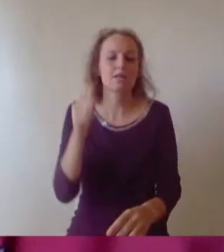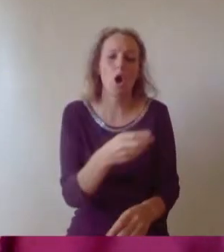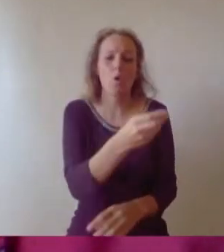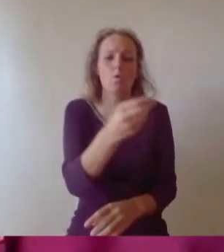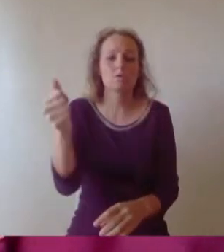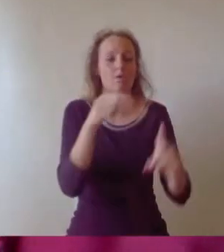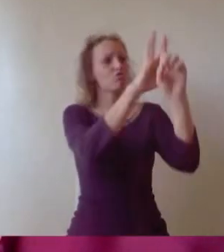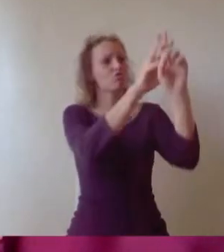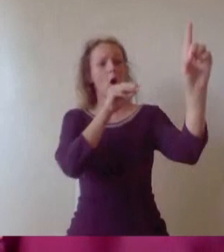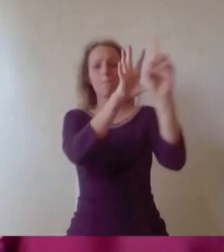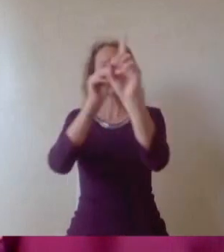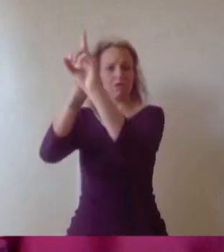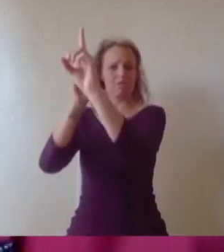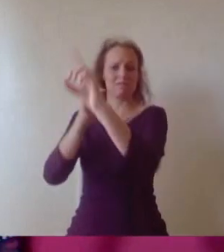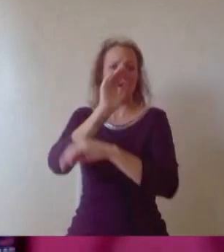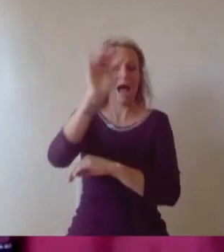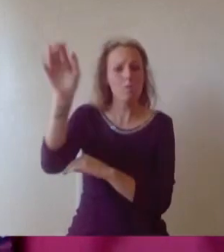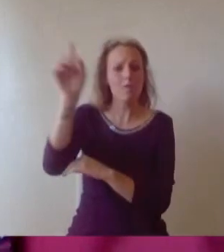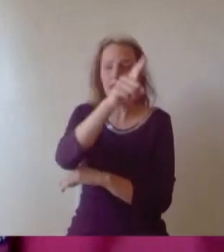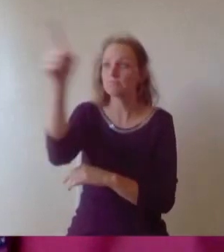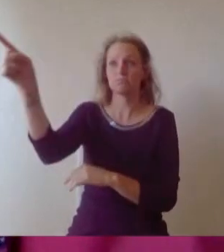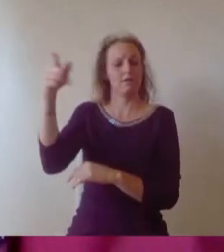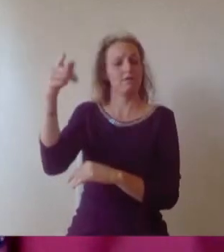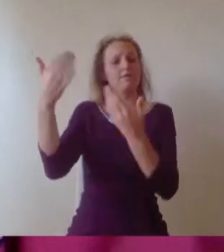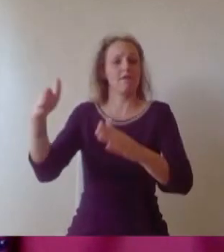throughout our time at University. It could have been in the form of bringing